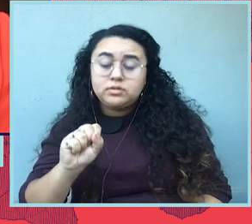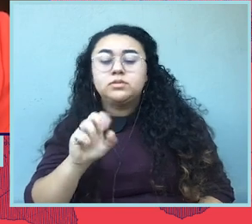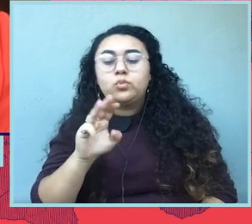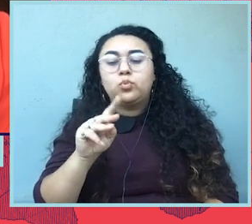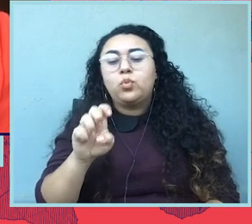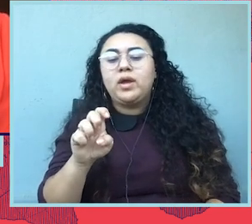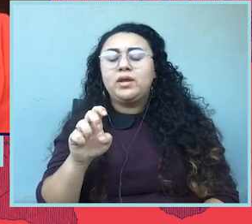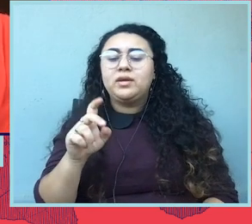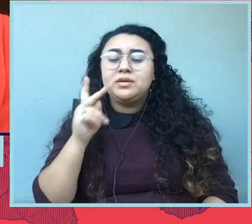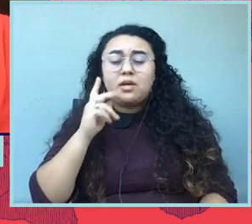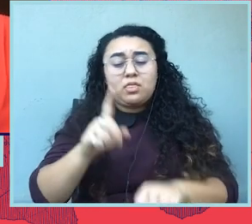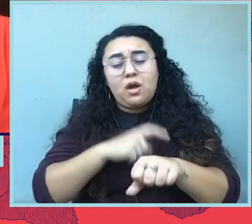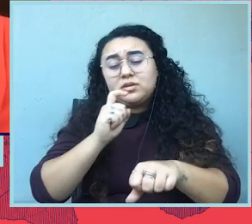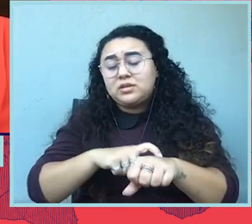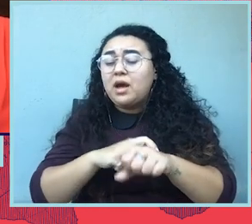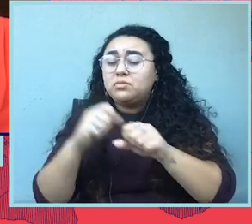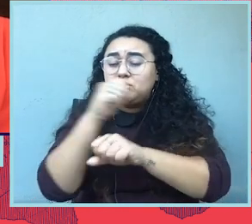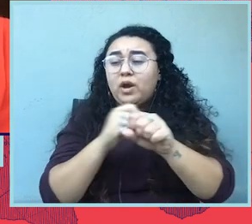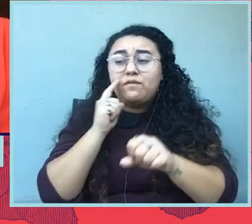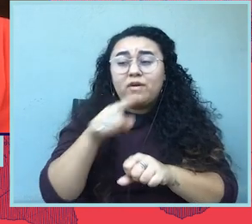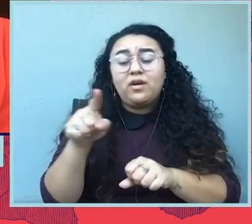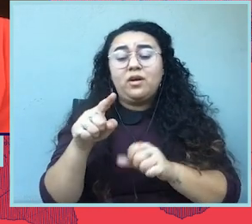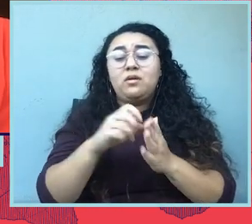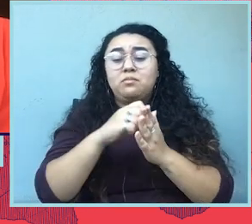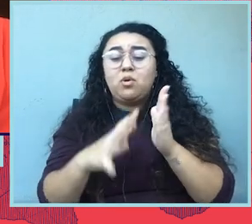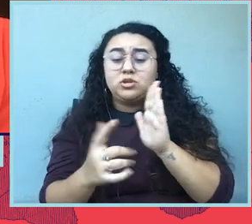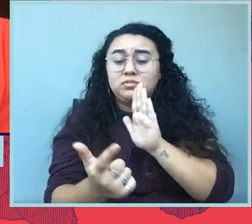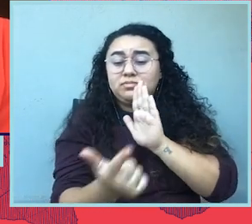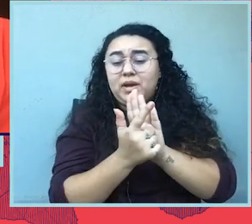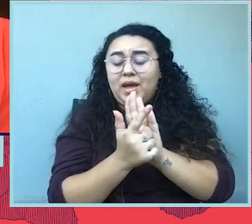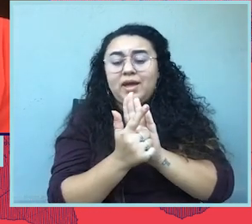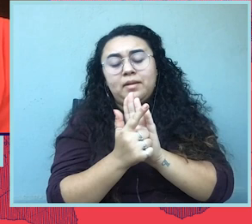A long time strategy of anti-abortion extremists has been a chip away at abortion access while